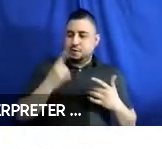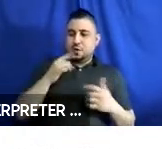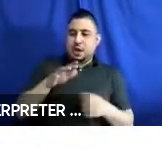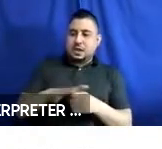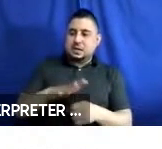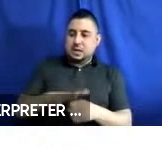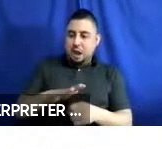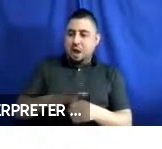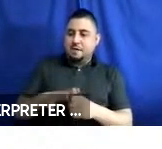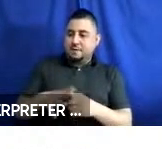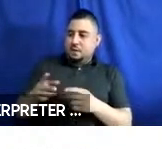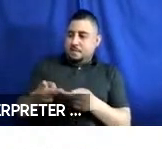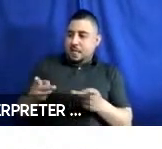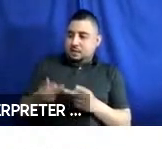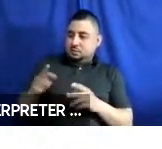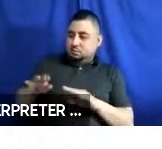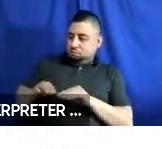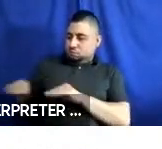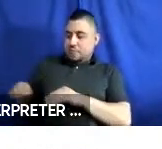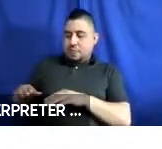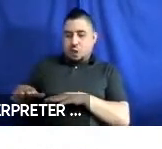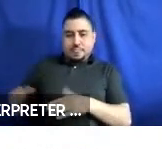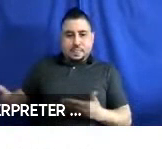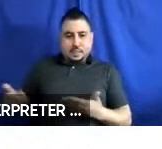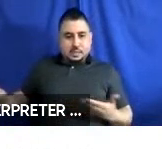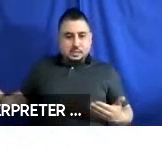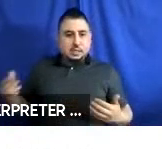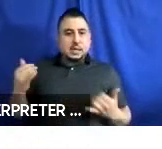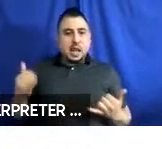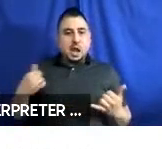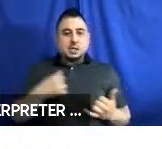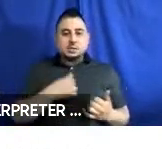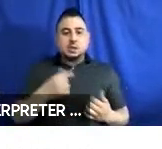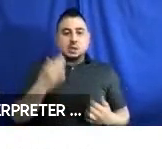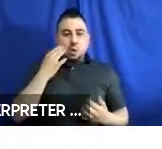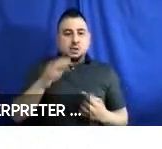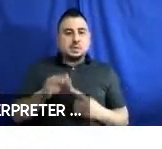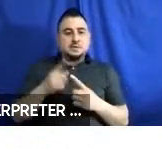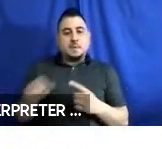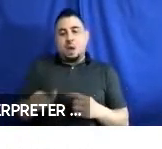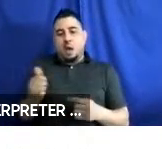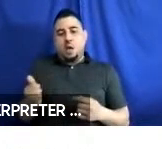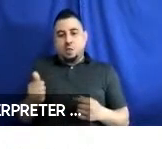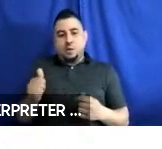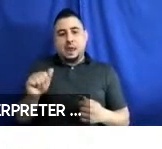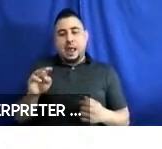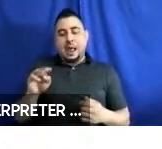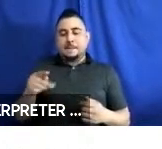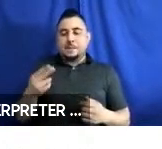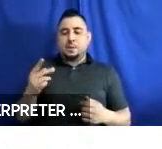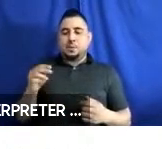their device. And we know -- especially, from some of our other anthropometric related research,